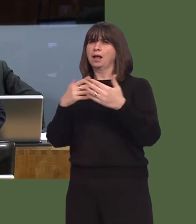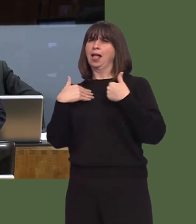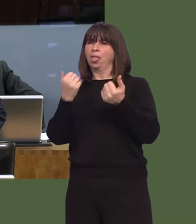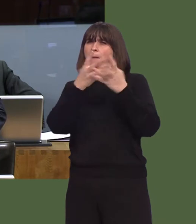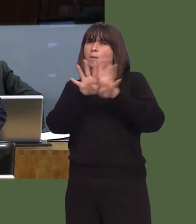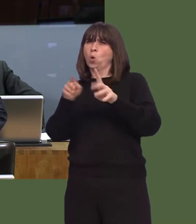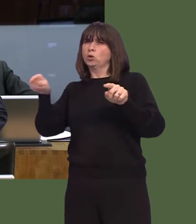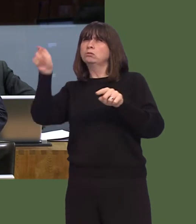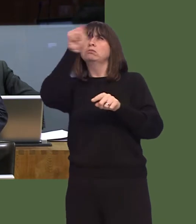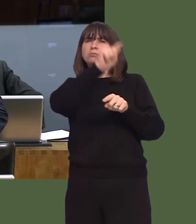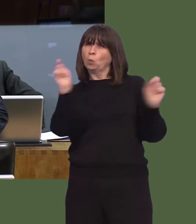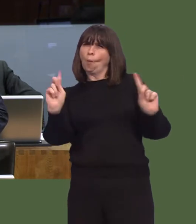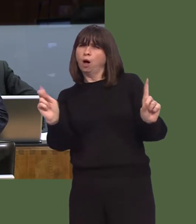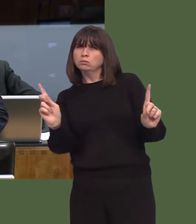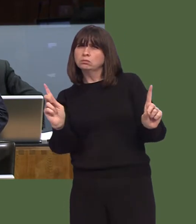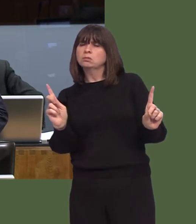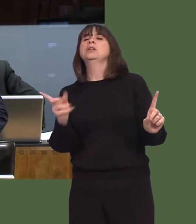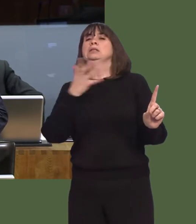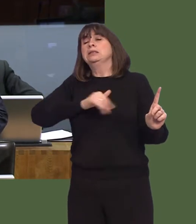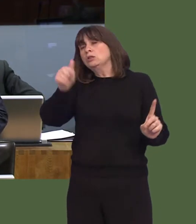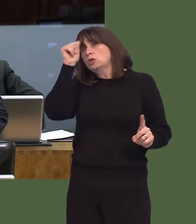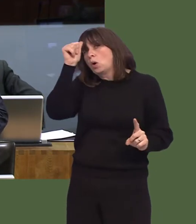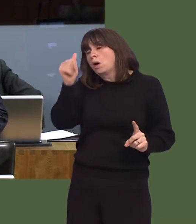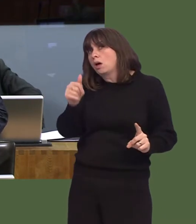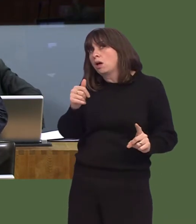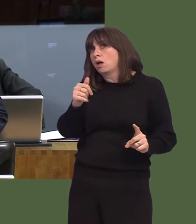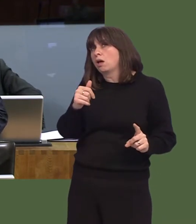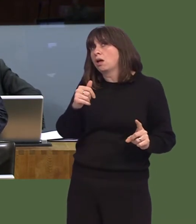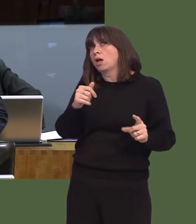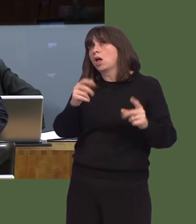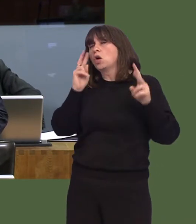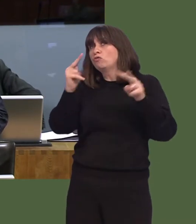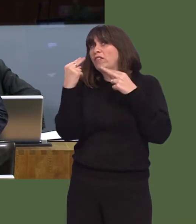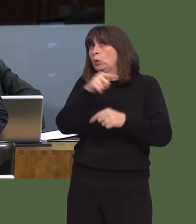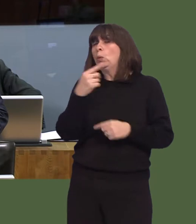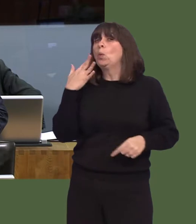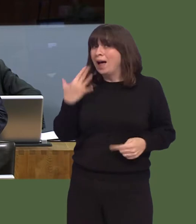to this crisis, and what we need to hear is when that review will be undertaken and whether